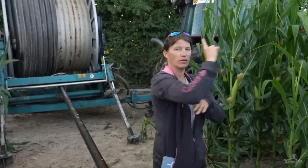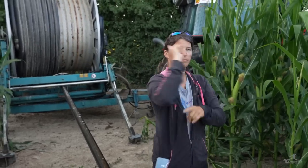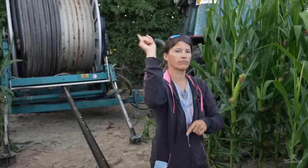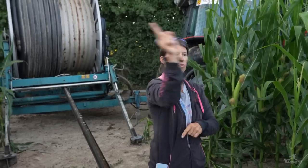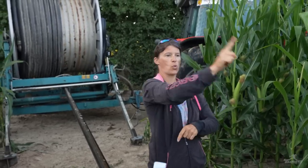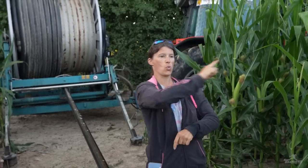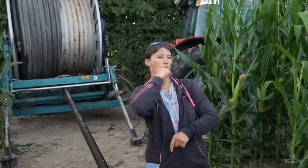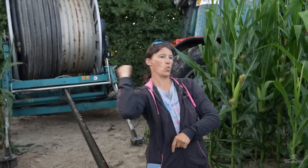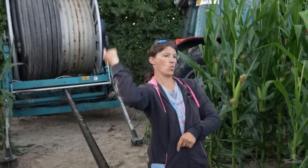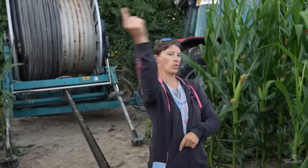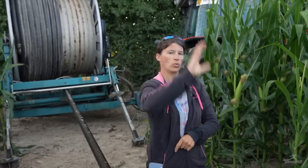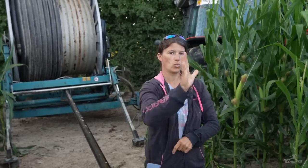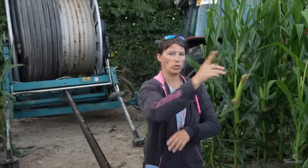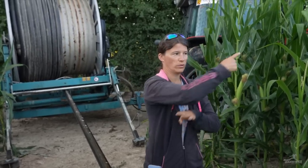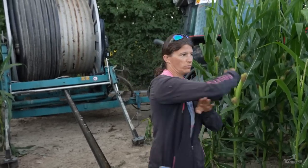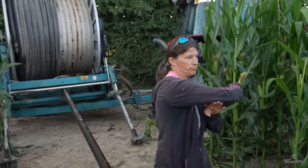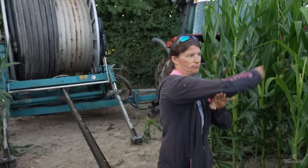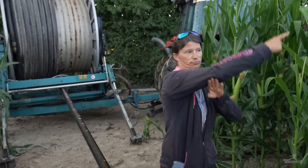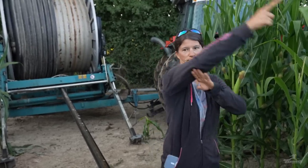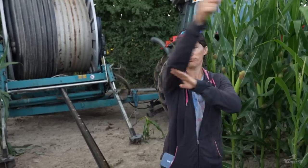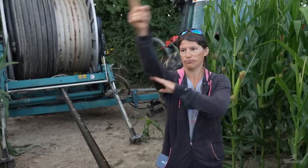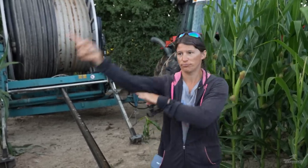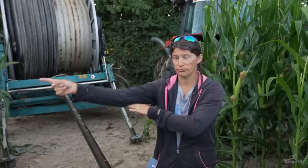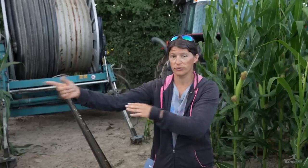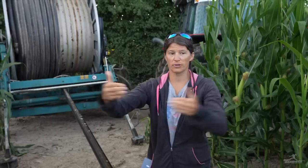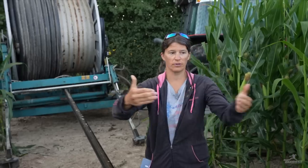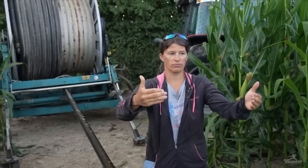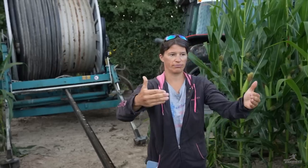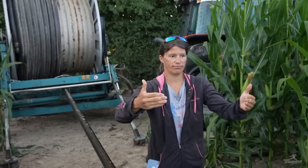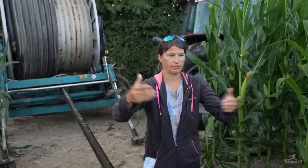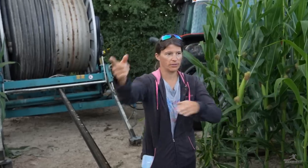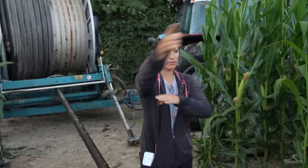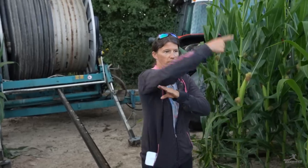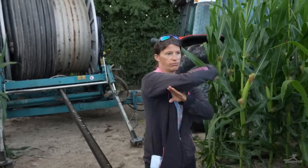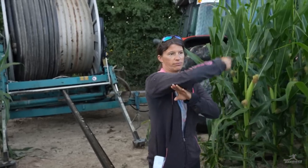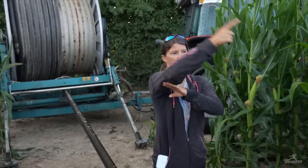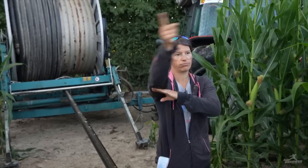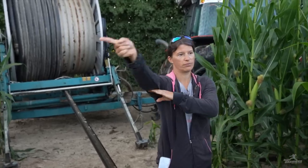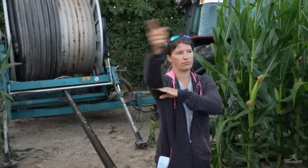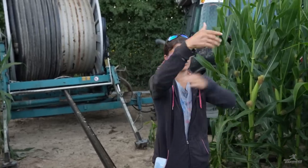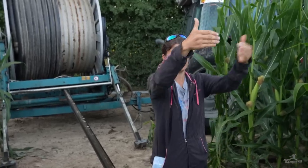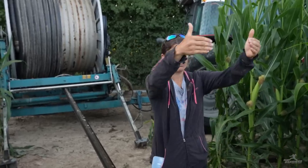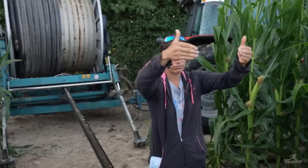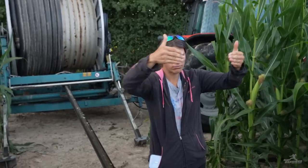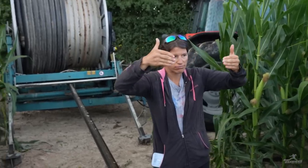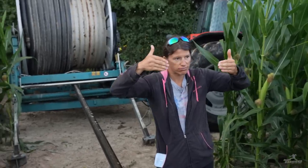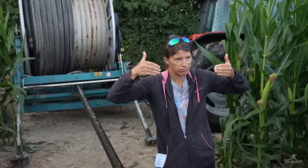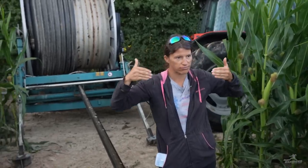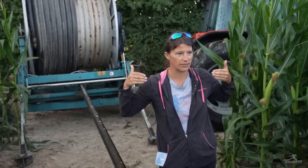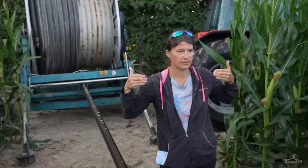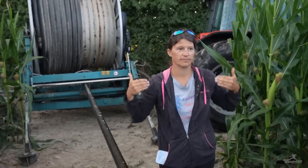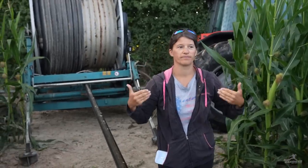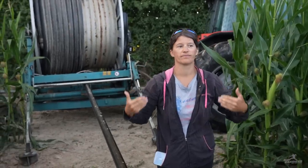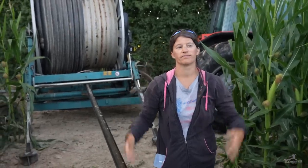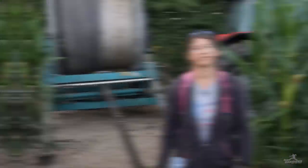They don’t spin. They go left and right, and when the hose is pulled down they water all of the corn up to here.